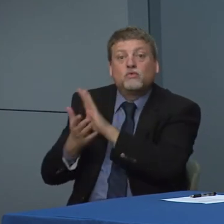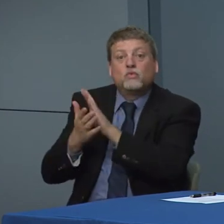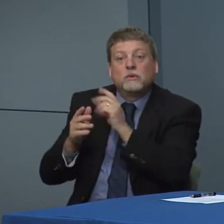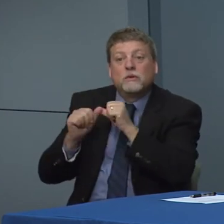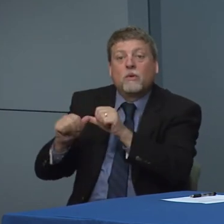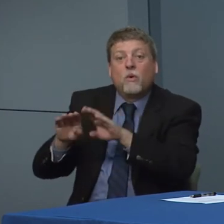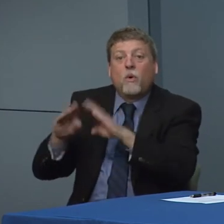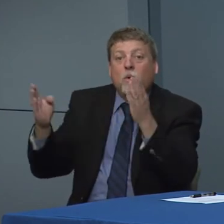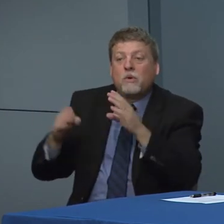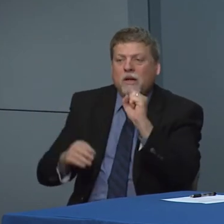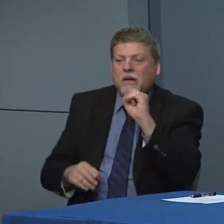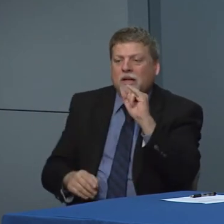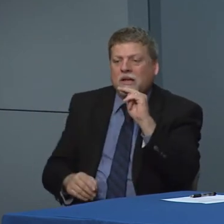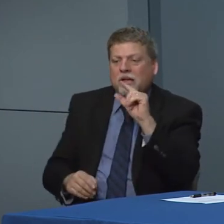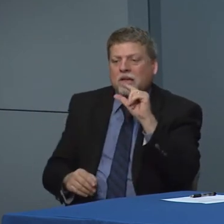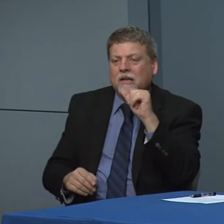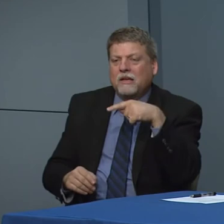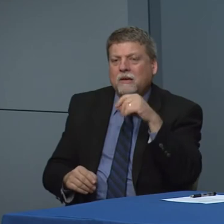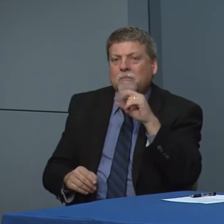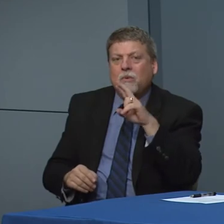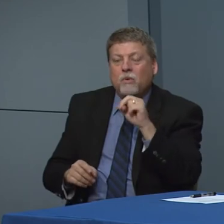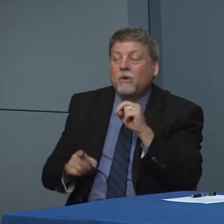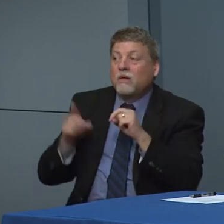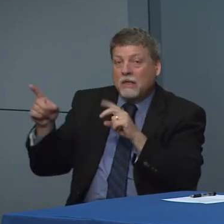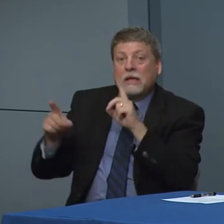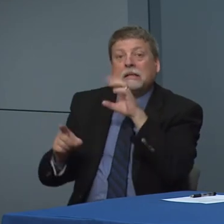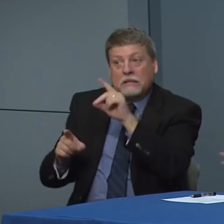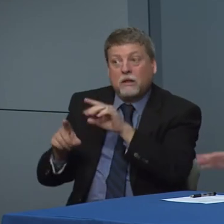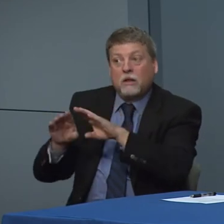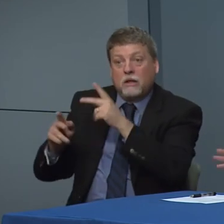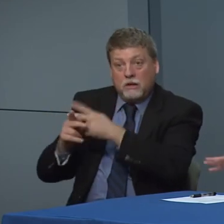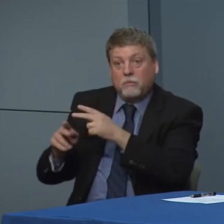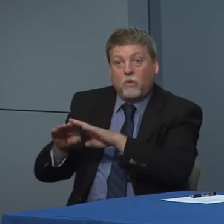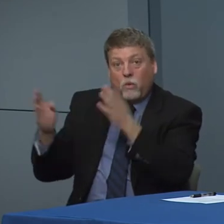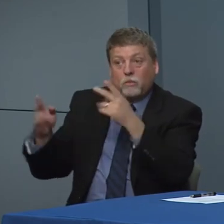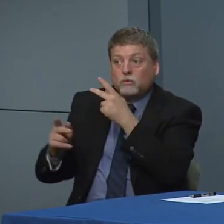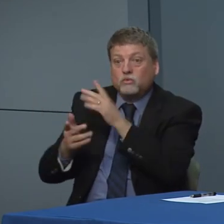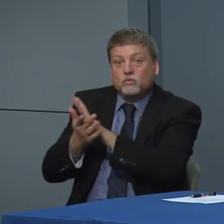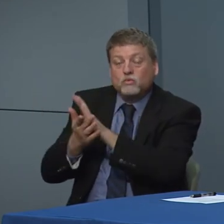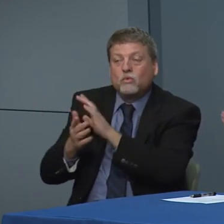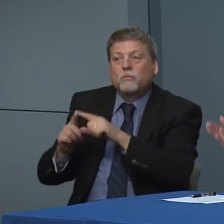schools. But they did excessively aggressive wiping